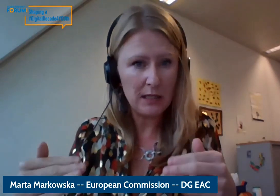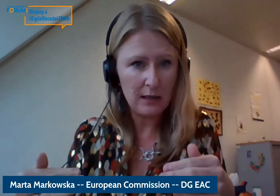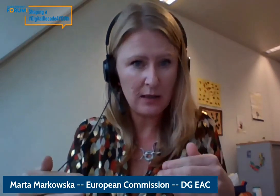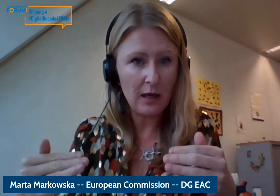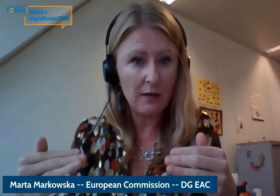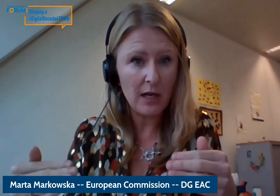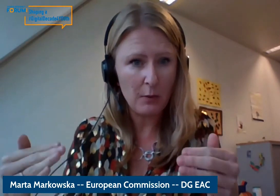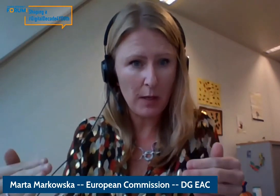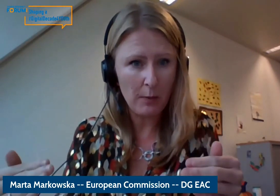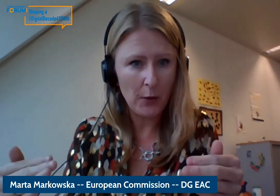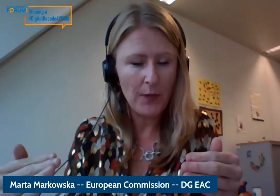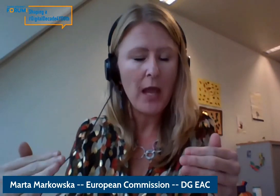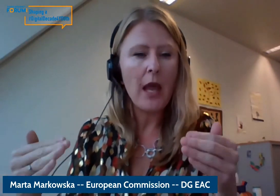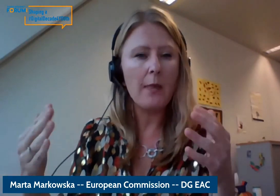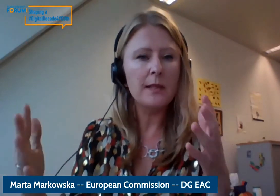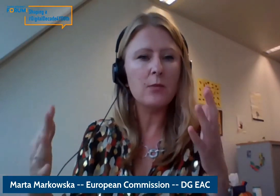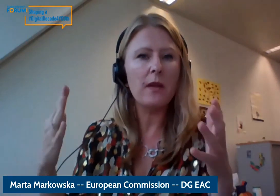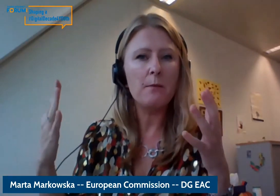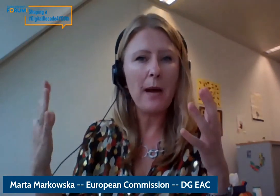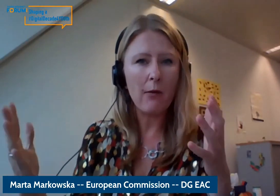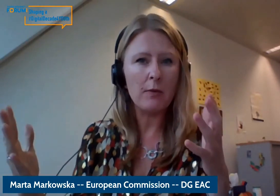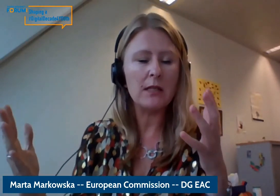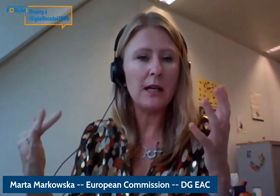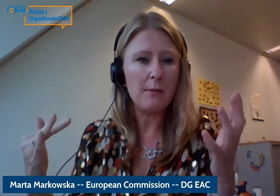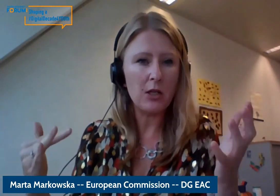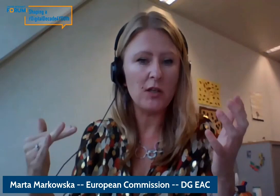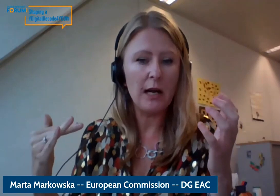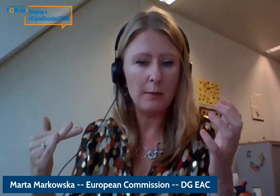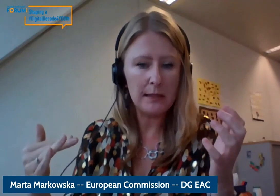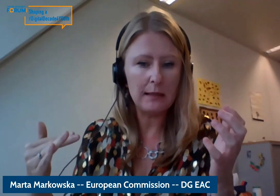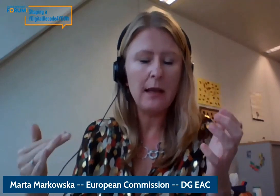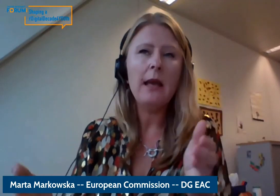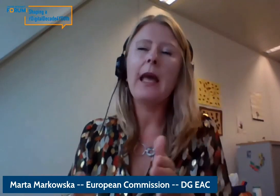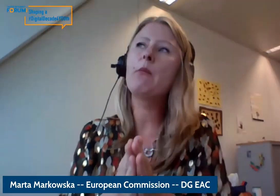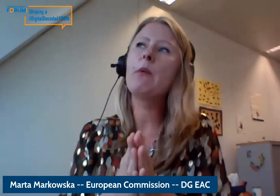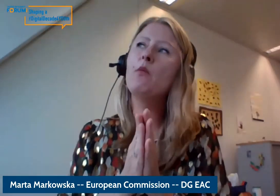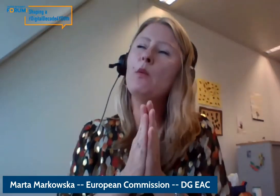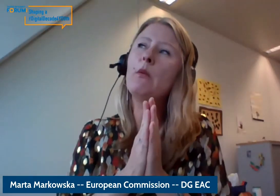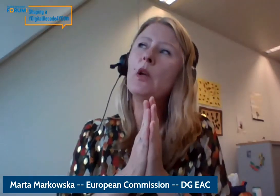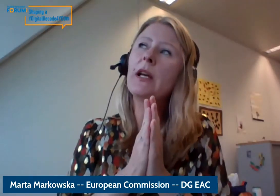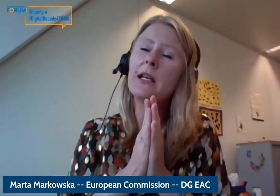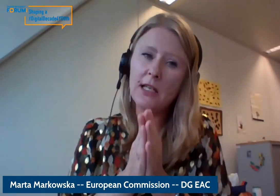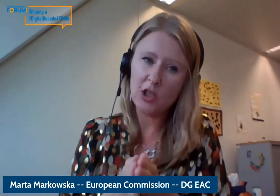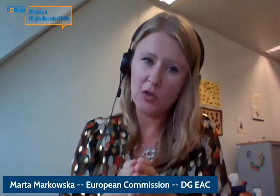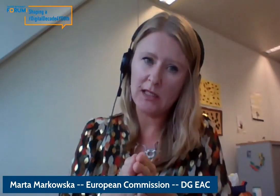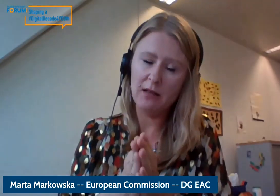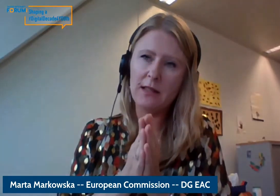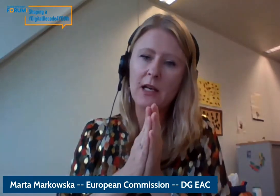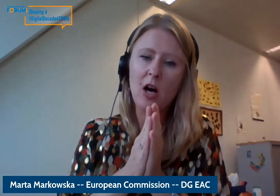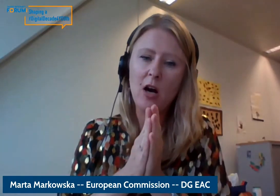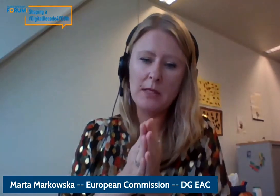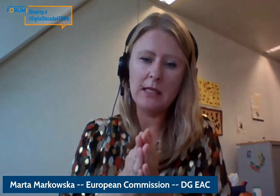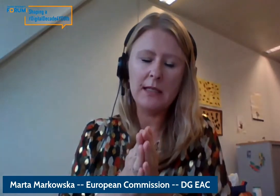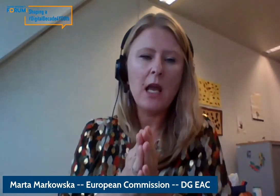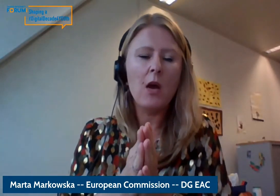competencies of you young people and this is where empowerment comes in and when we look at digital skills and competence, we have to look at the